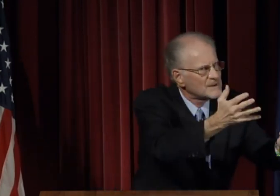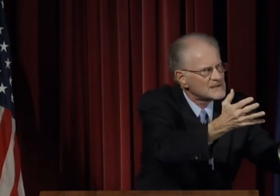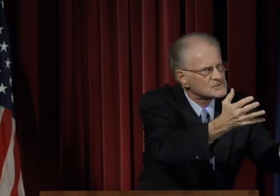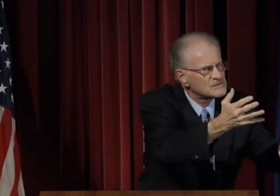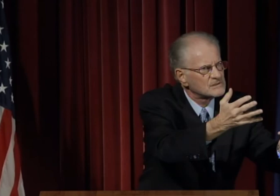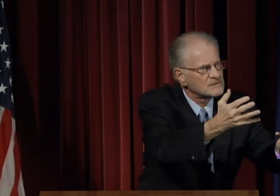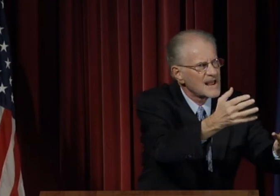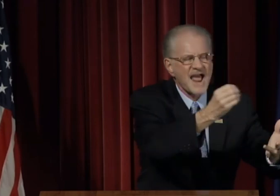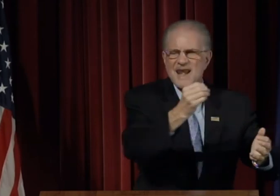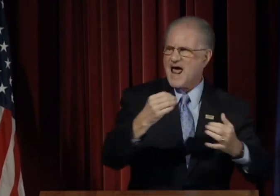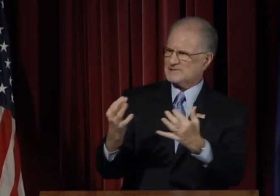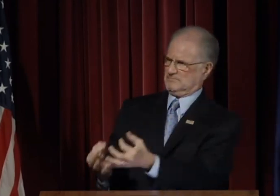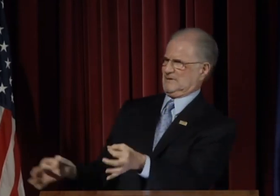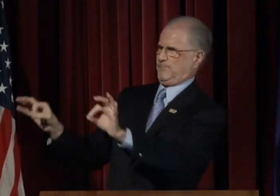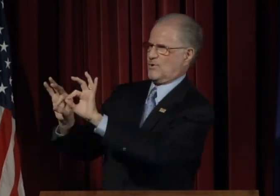on the complex nature of enrollment.